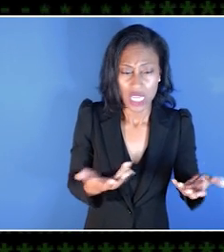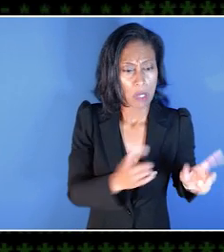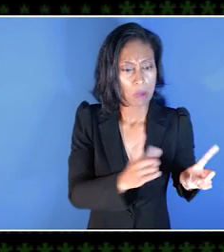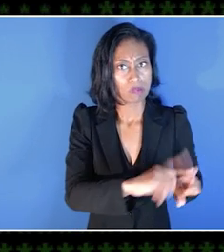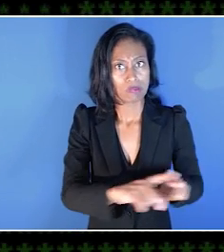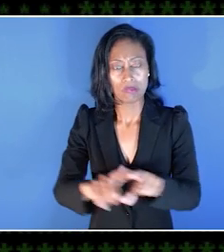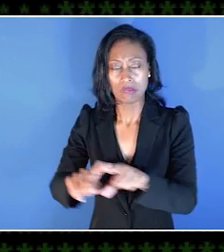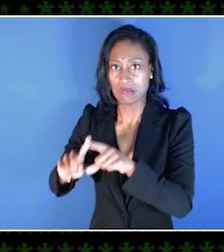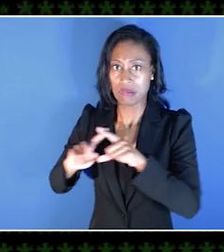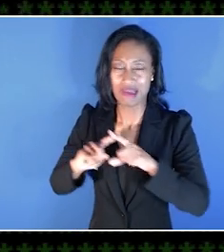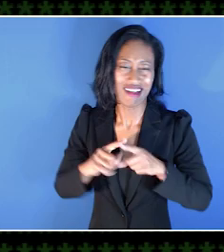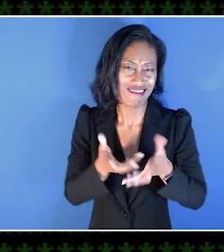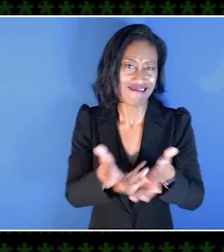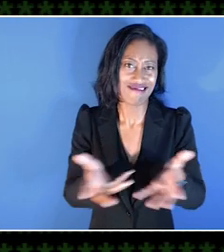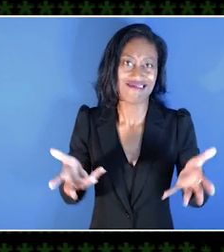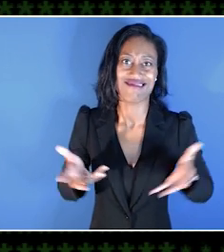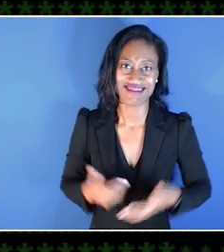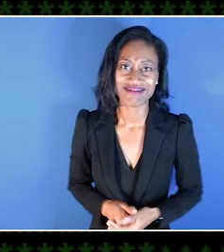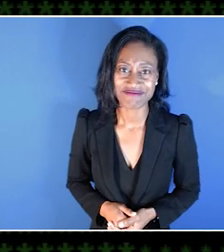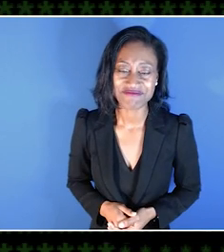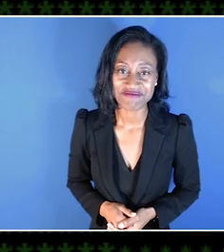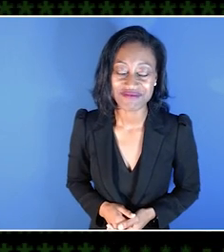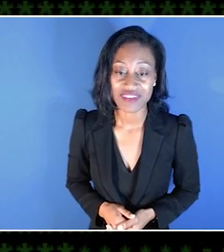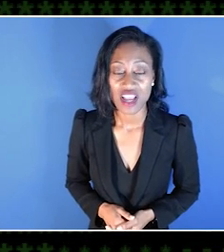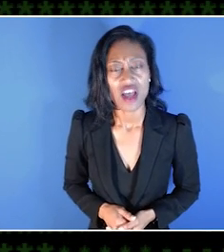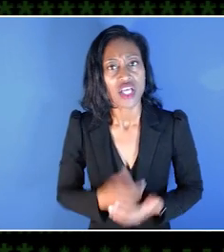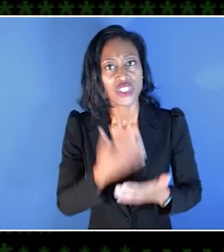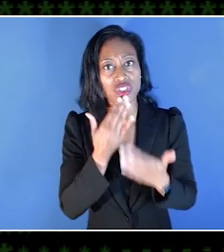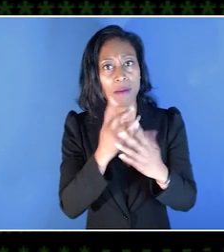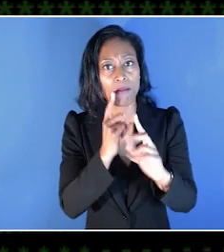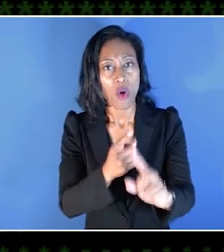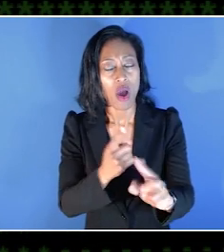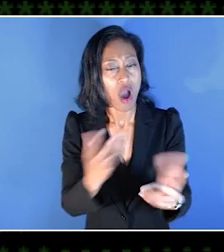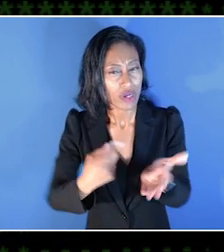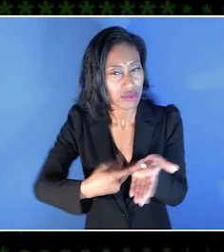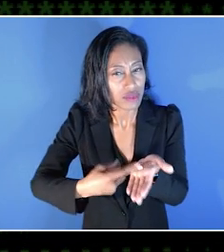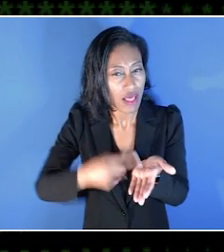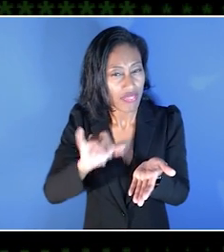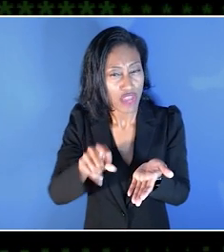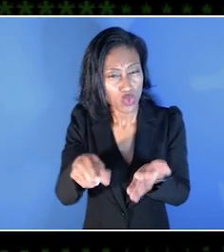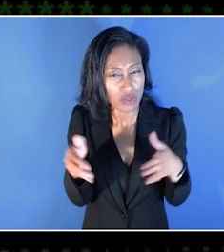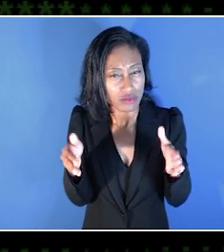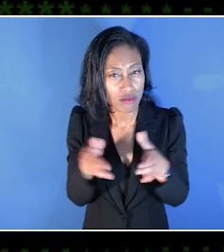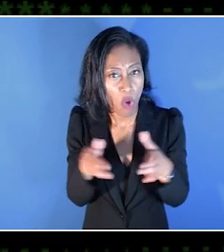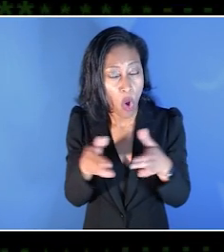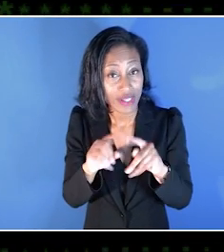So it means that there's a different way of playing. Actually, that's a good, that's a good point. I wanted to talk about that because you are a small team,